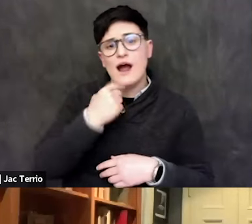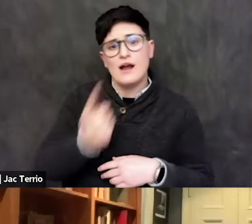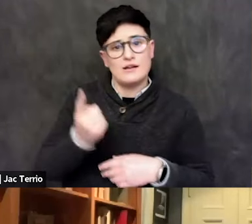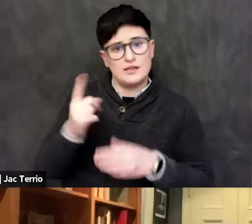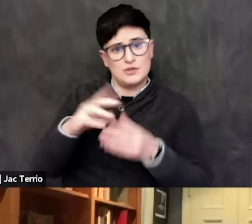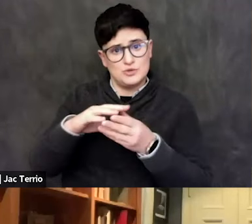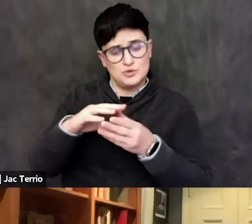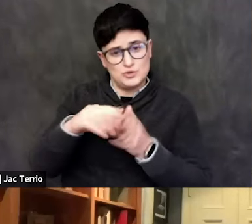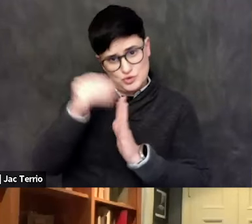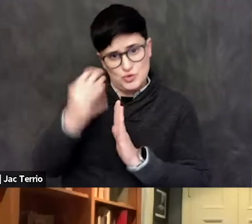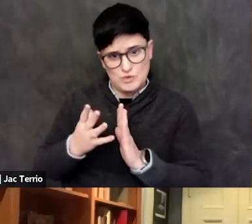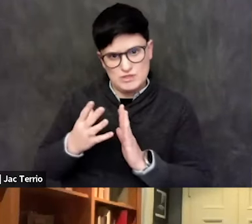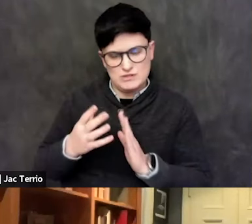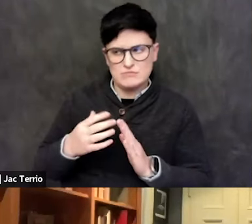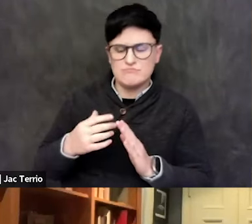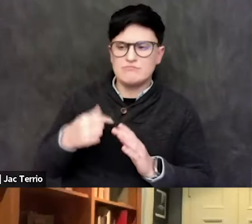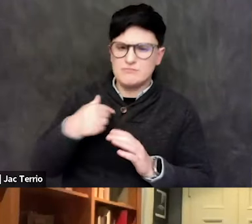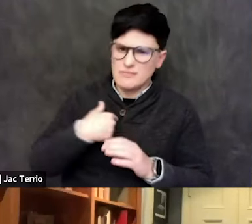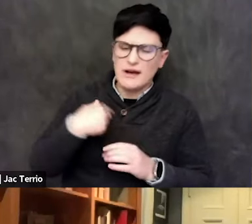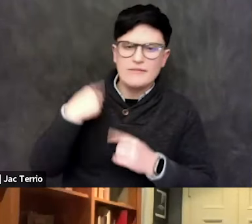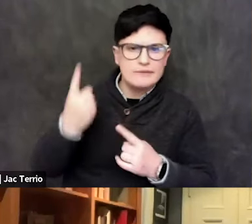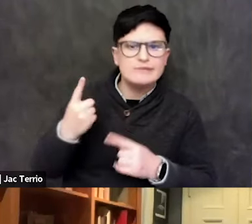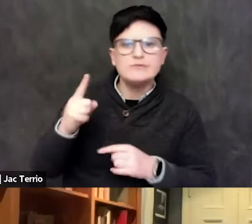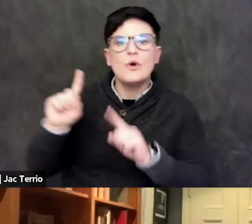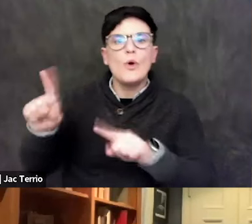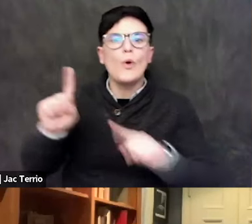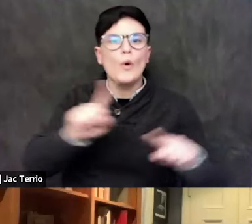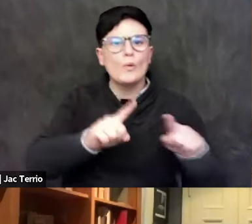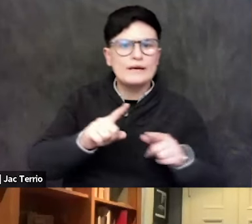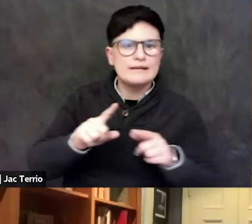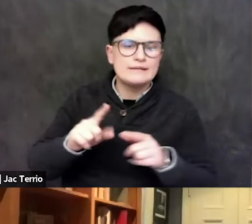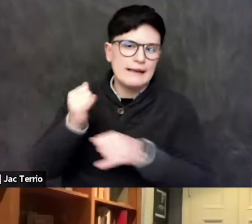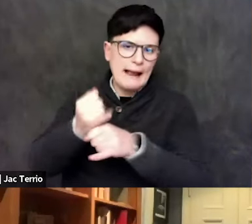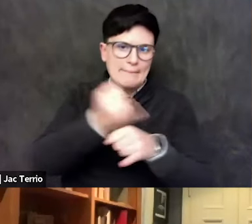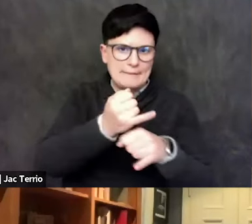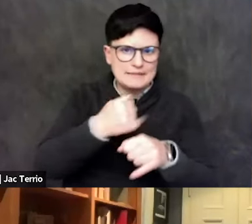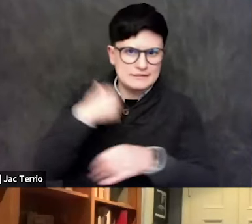and I've been speaking on a lot of campuses even before this. You know, none of them are gonna solve